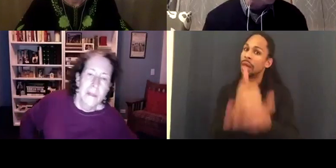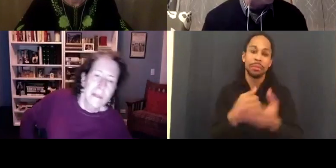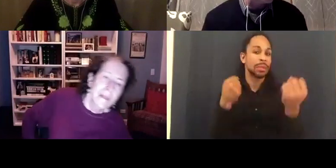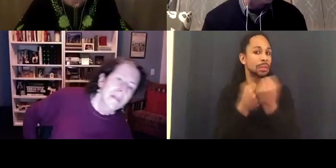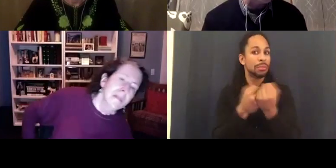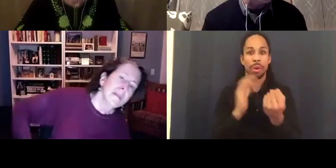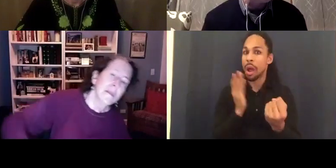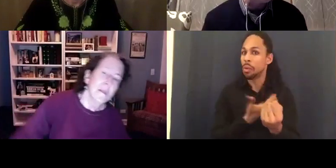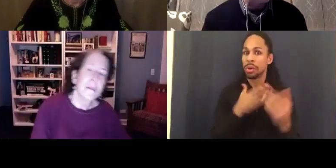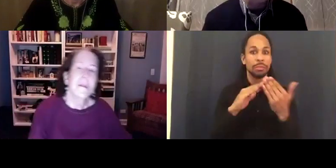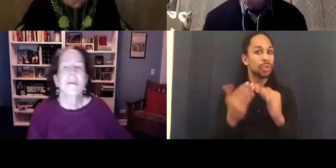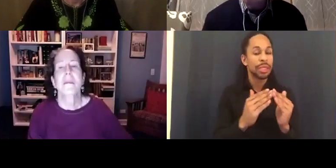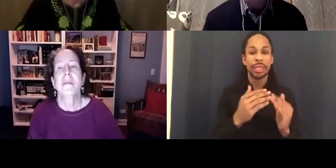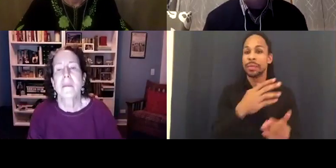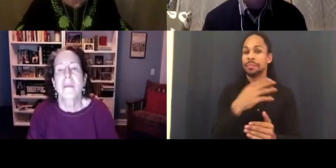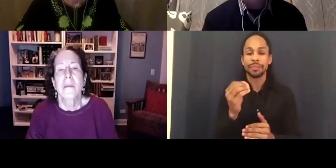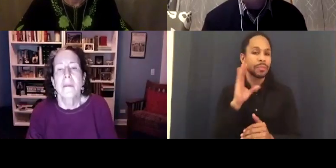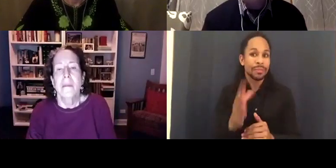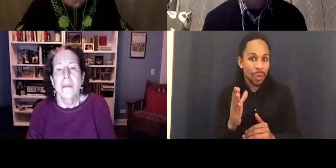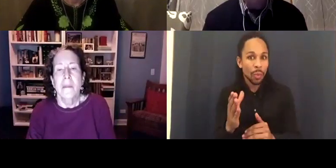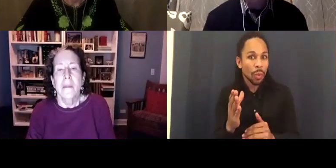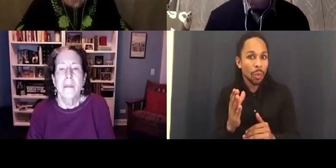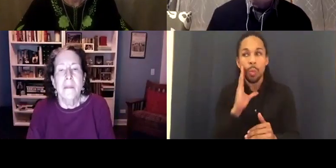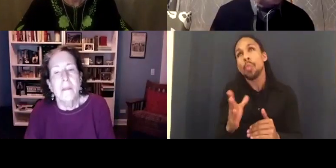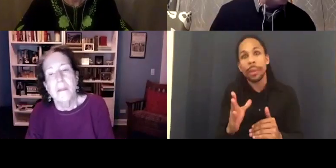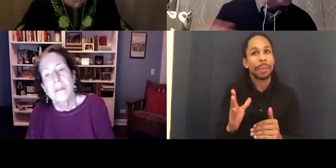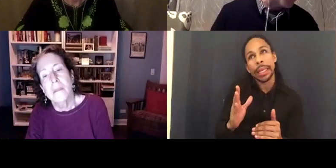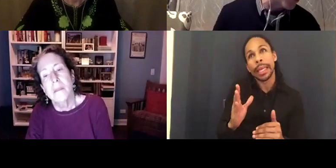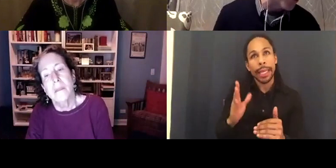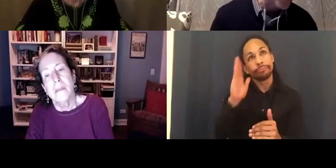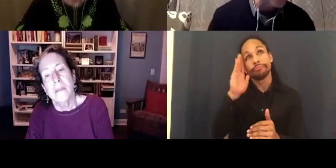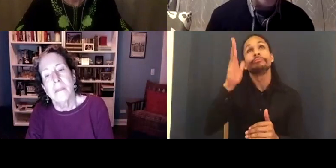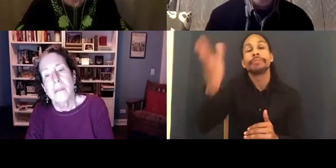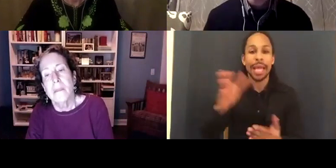And it would have been a really nice way to get to the Vimeo headquarters.